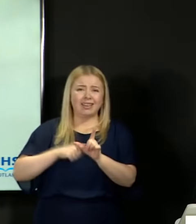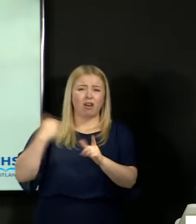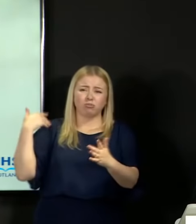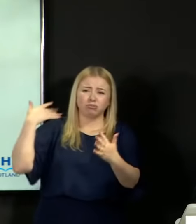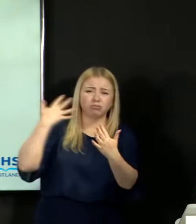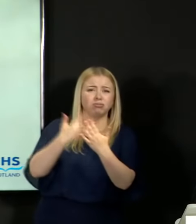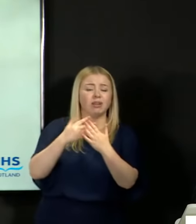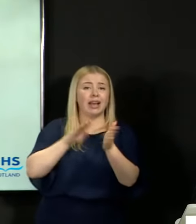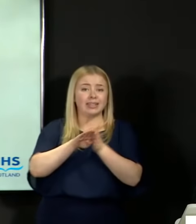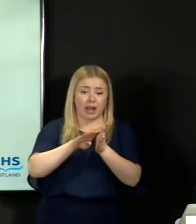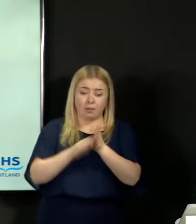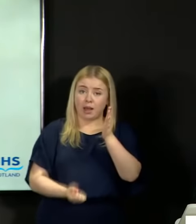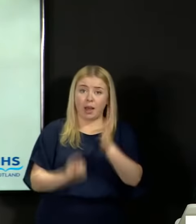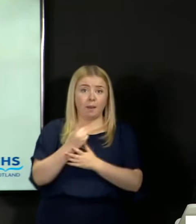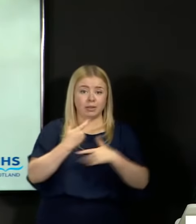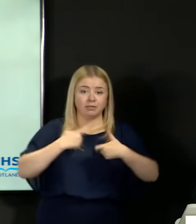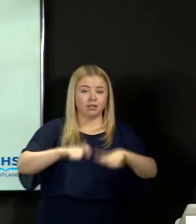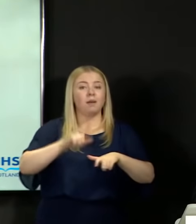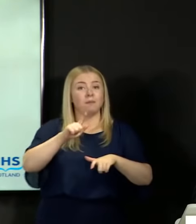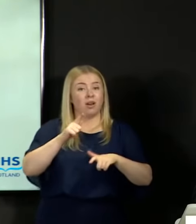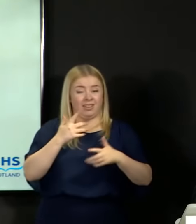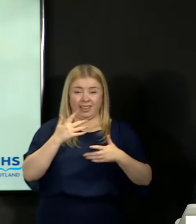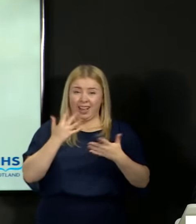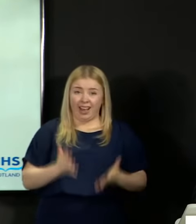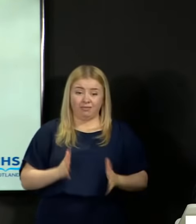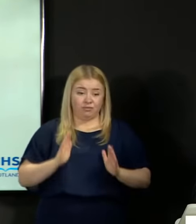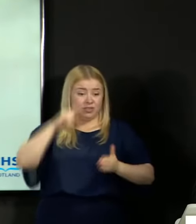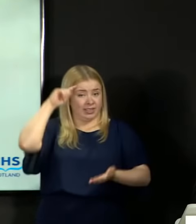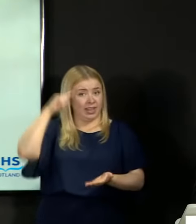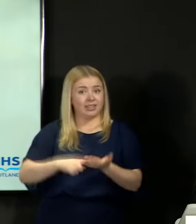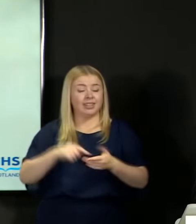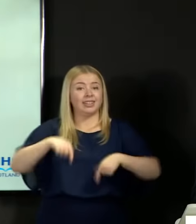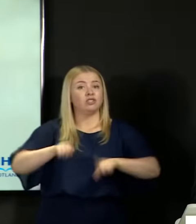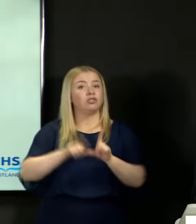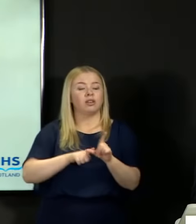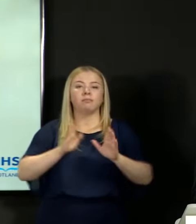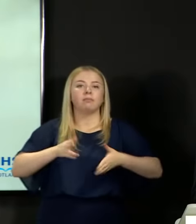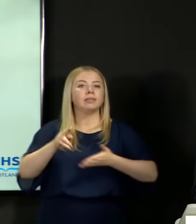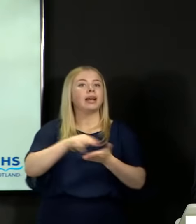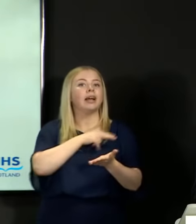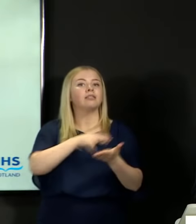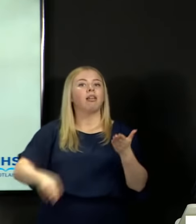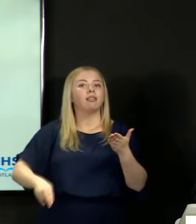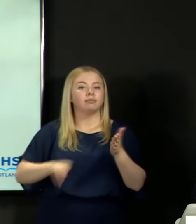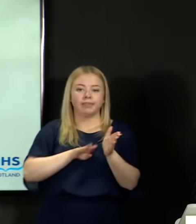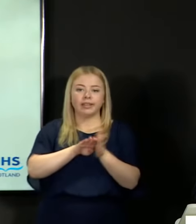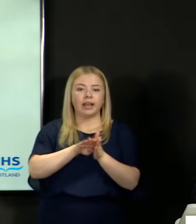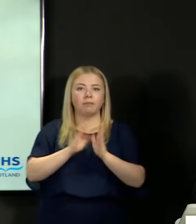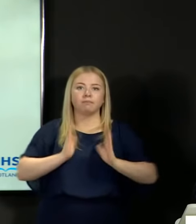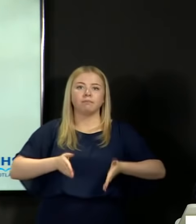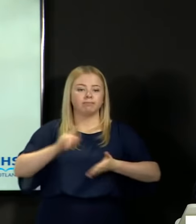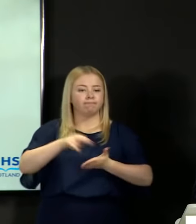decision that the exam diet had to be cancelled. In these circumstances I was clear that we would need to do our utmost to ensure